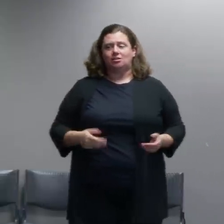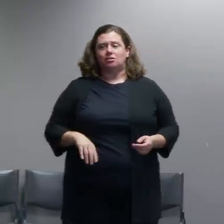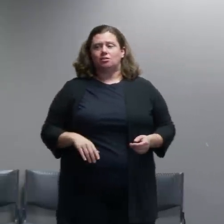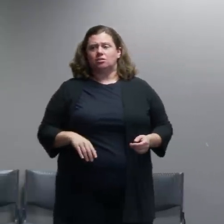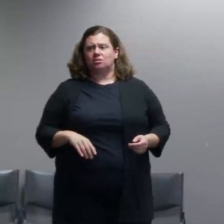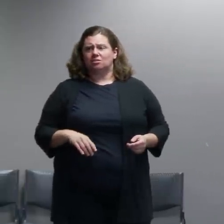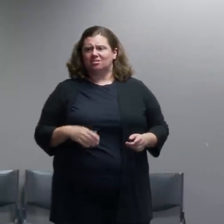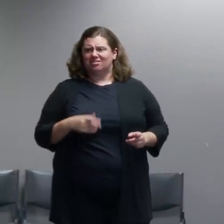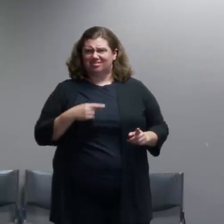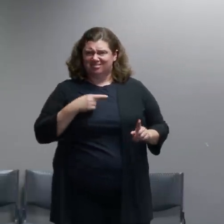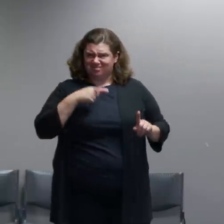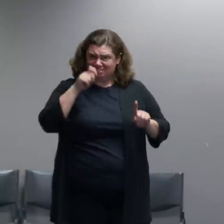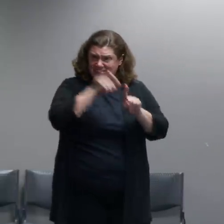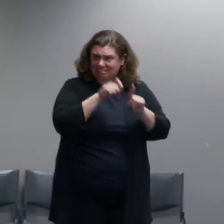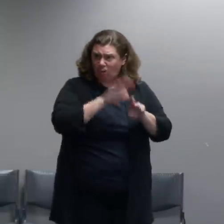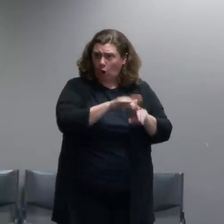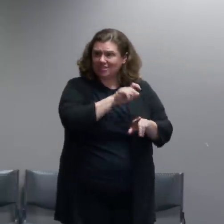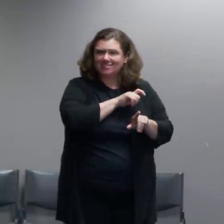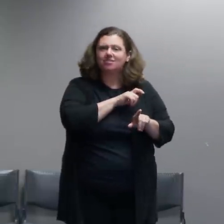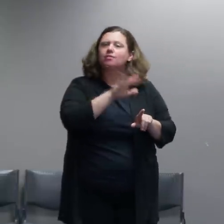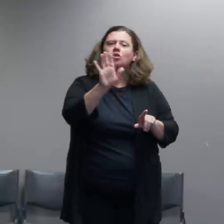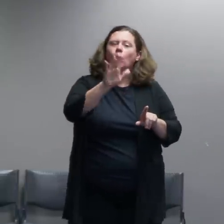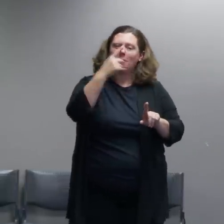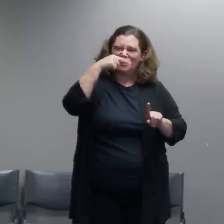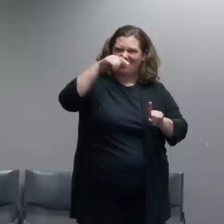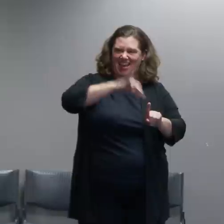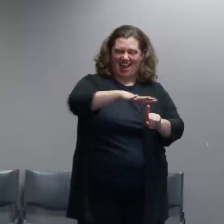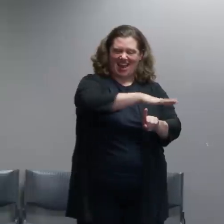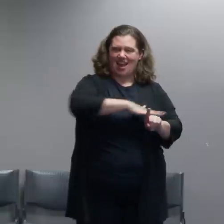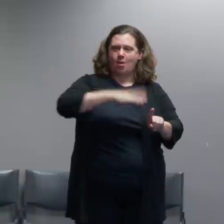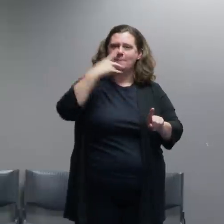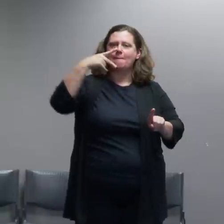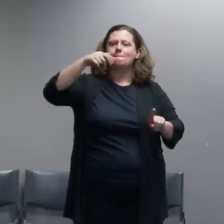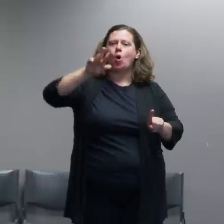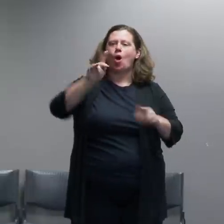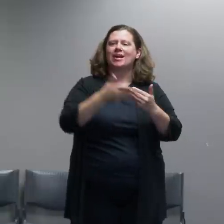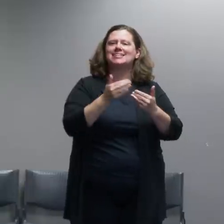it's just much... it's a much better place